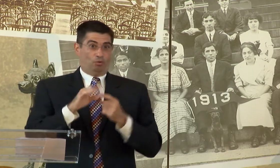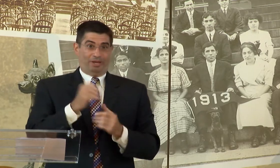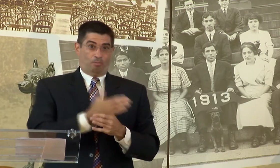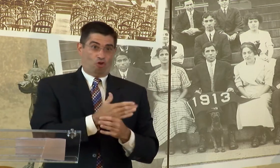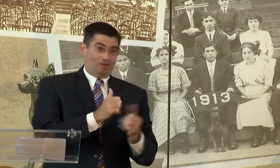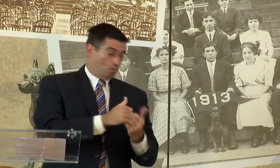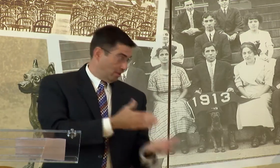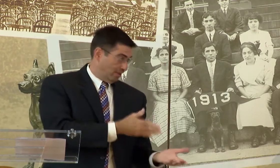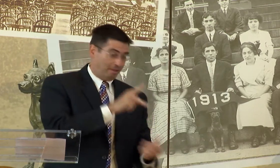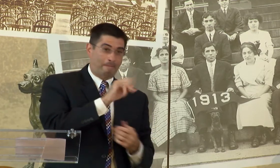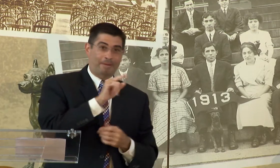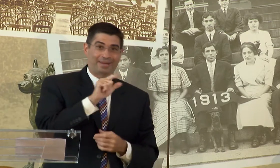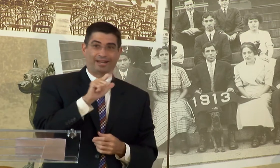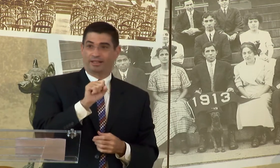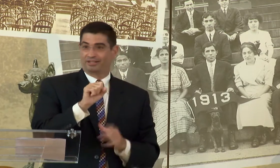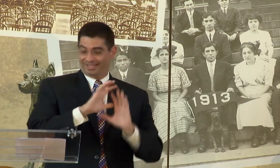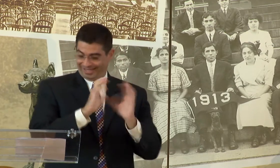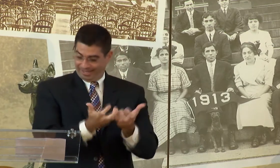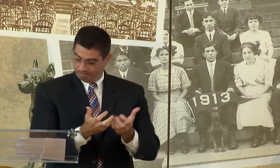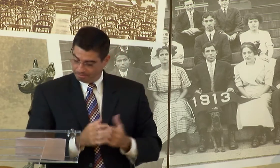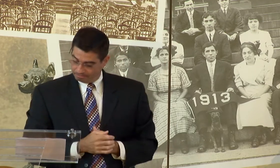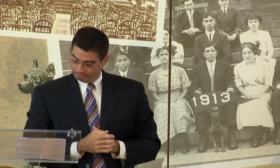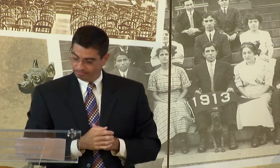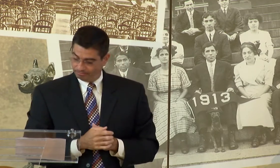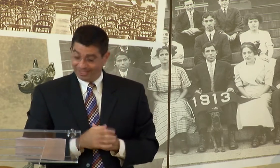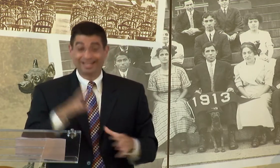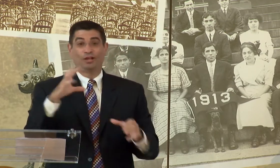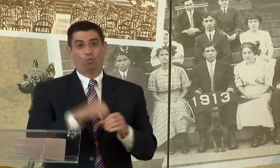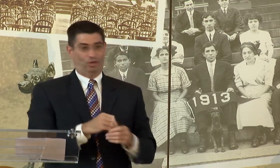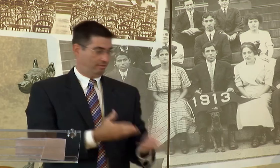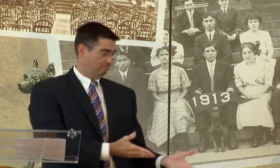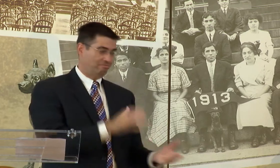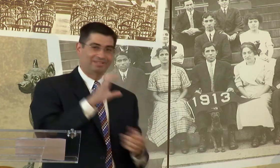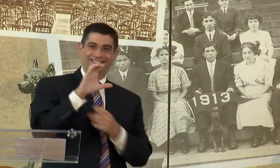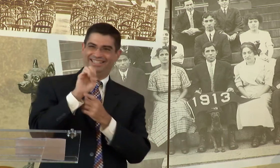WE ARE THRILLED TO BE PARTNERING WITH PIGMENTAL AND THEIR TEAM,